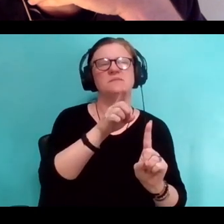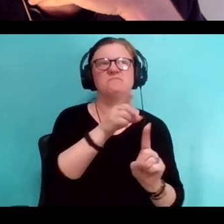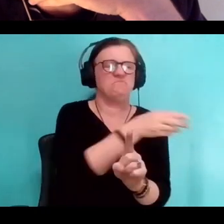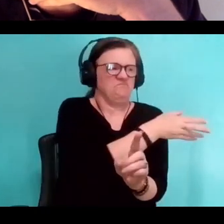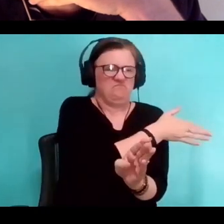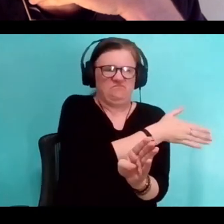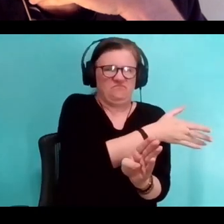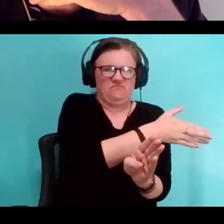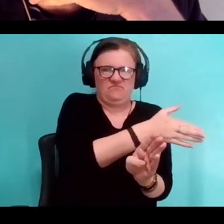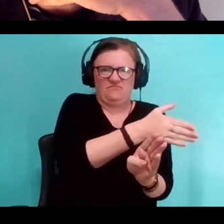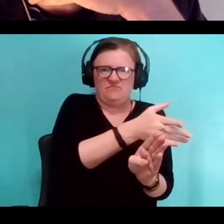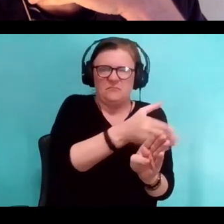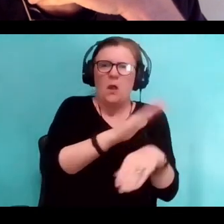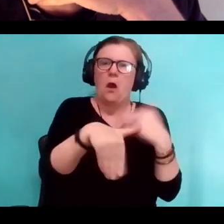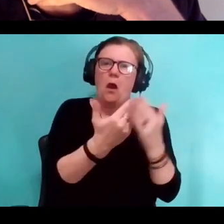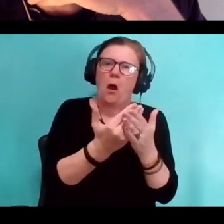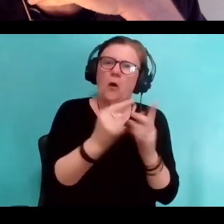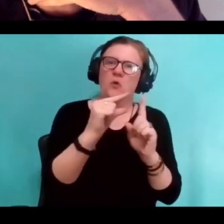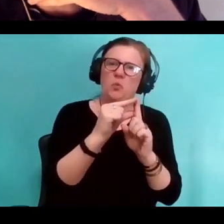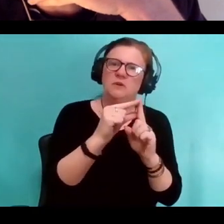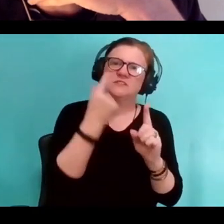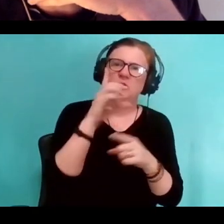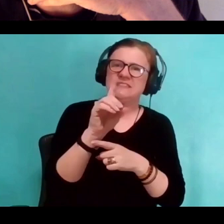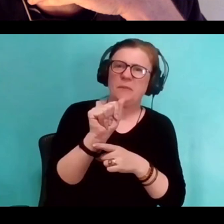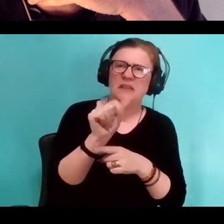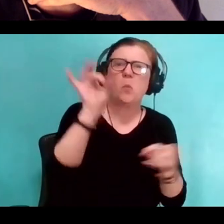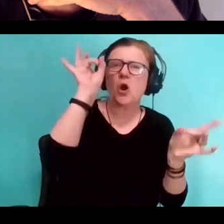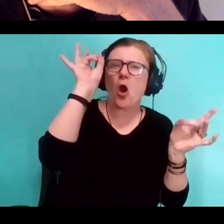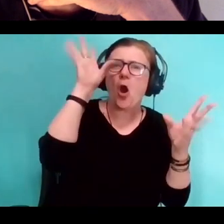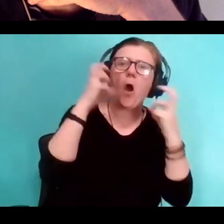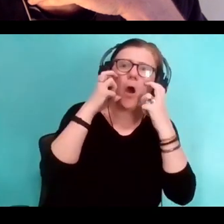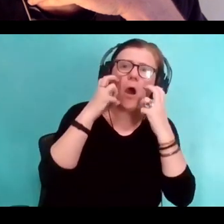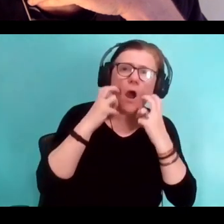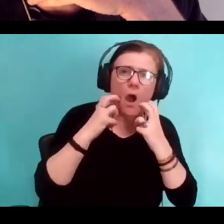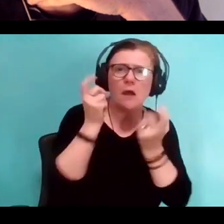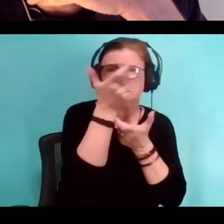All of the words for disability were horrendous, and insulting, and demeaning and,